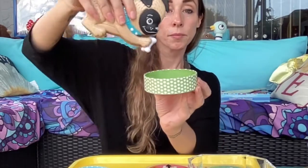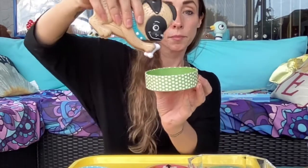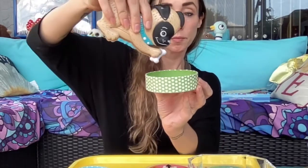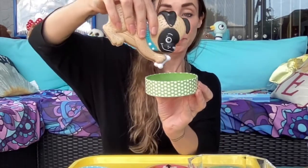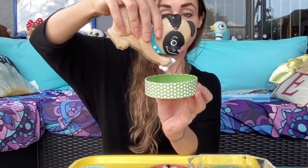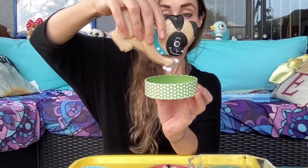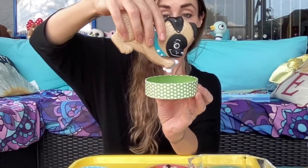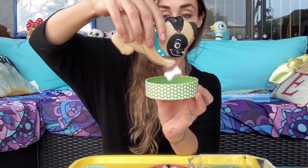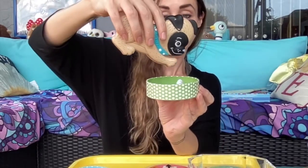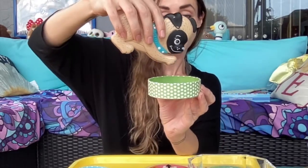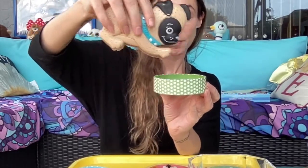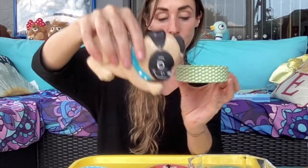one